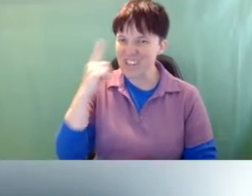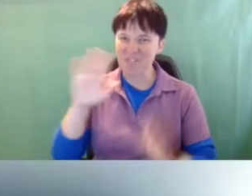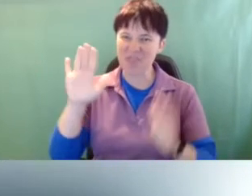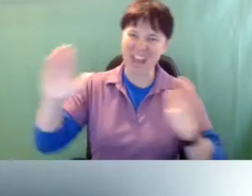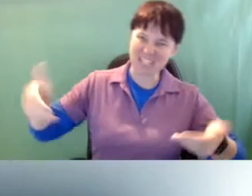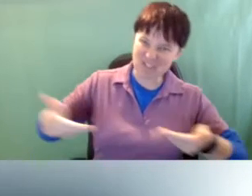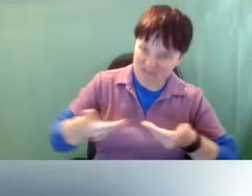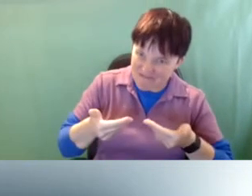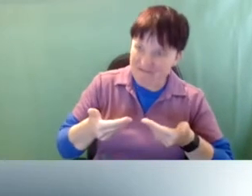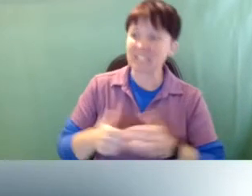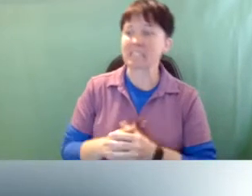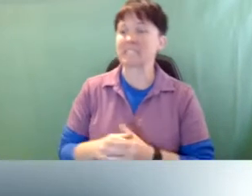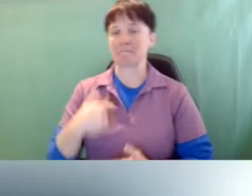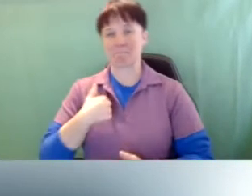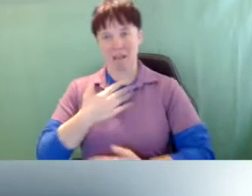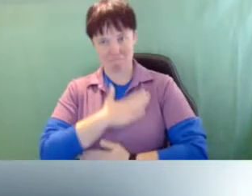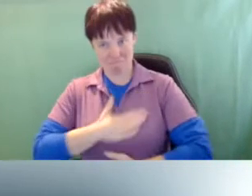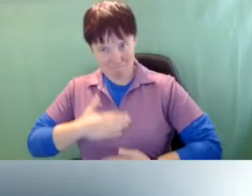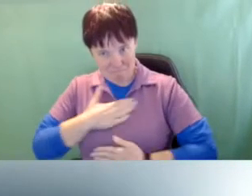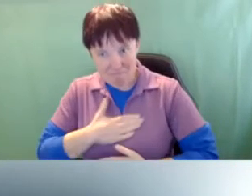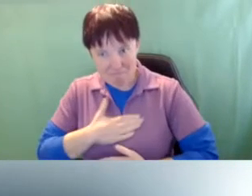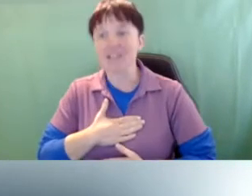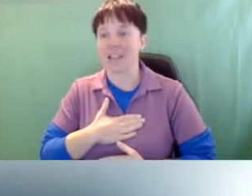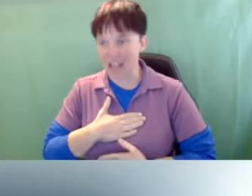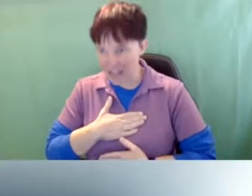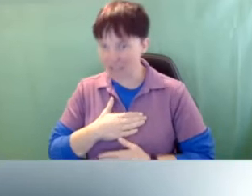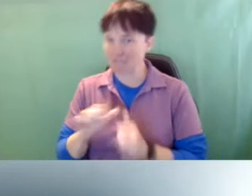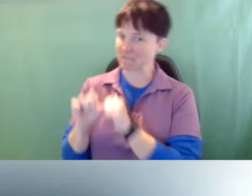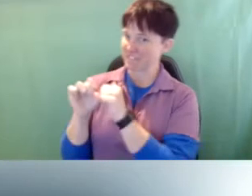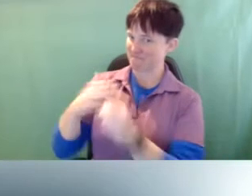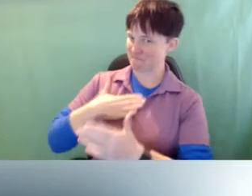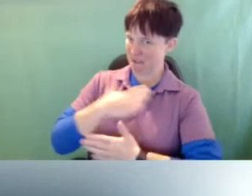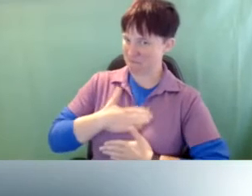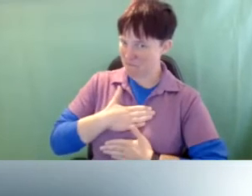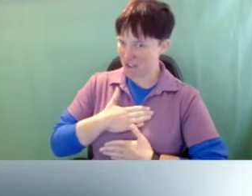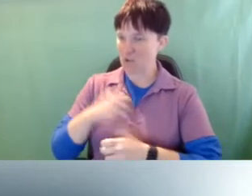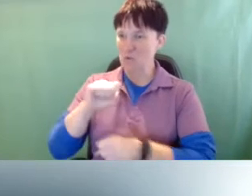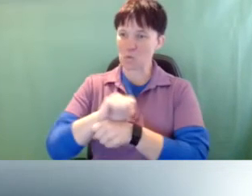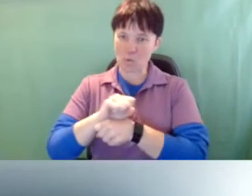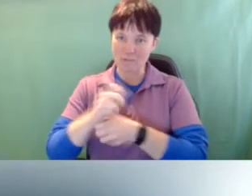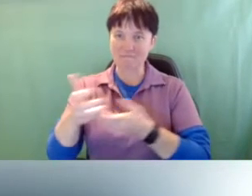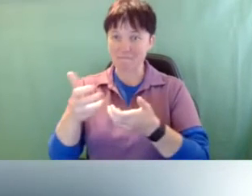it's been my pleasure and continues to be my pleasure to work with Wisconsin. You have